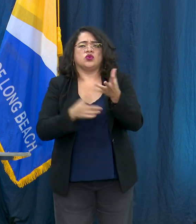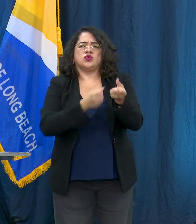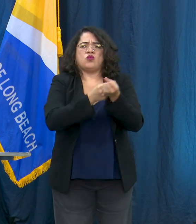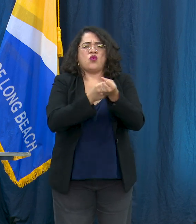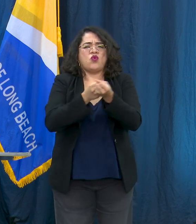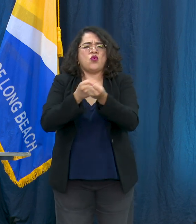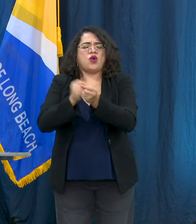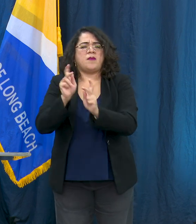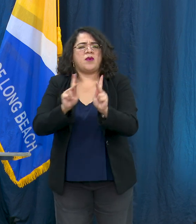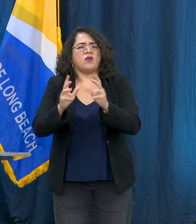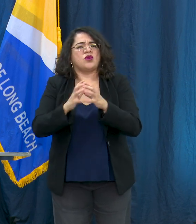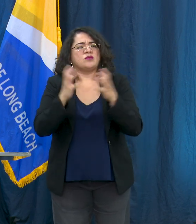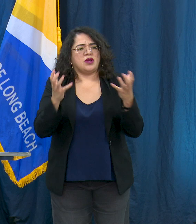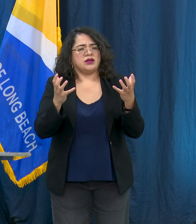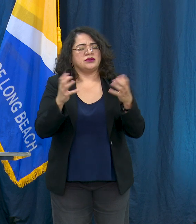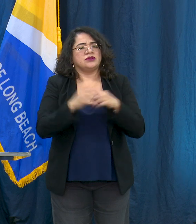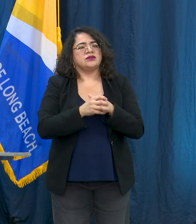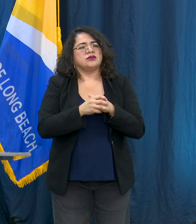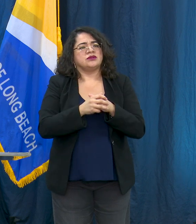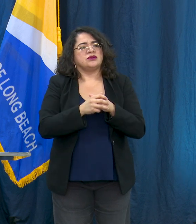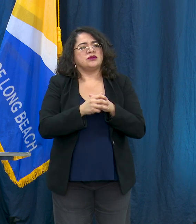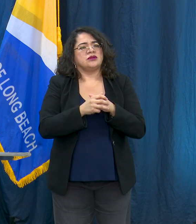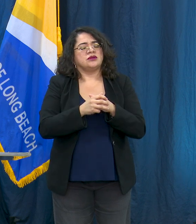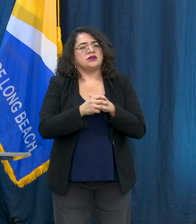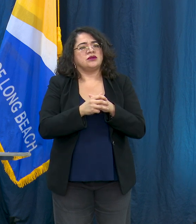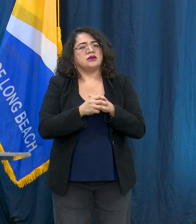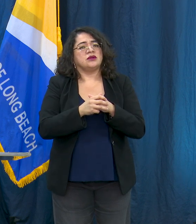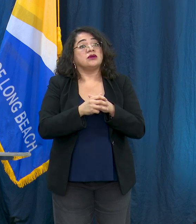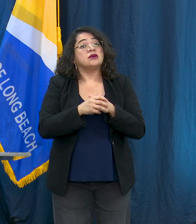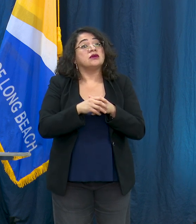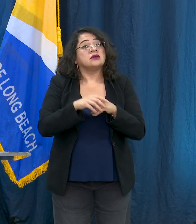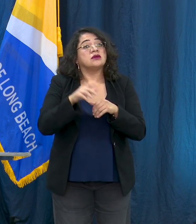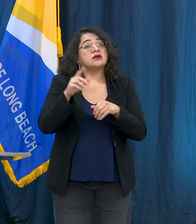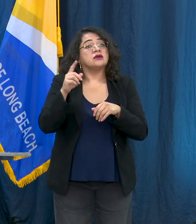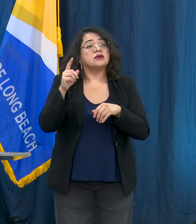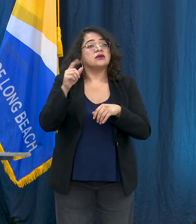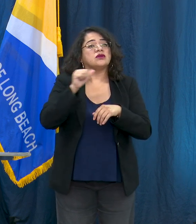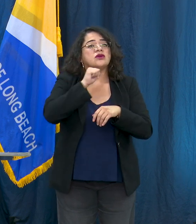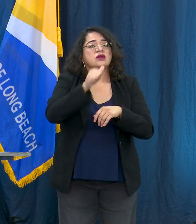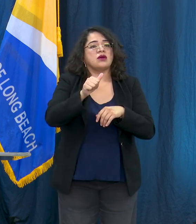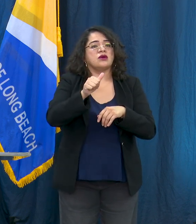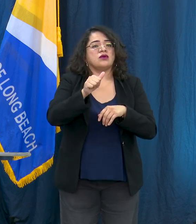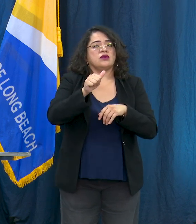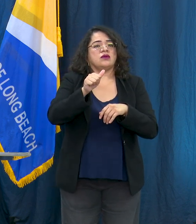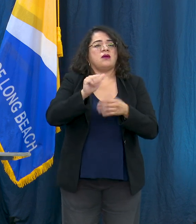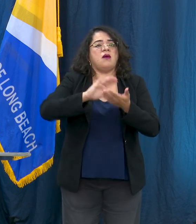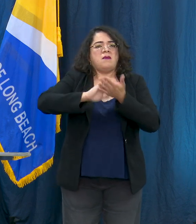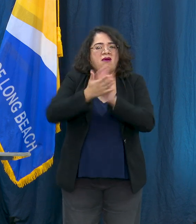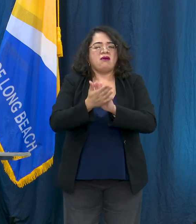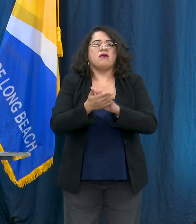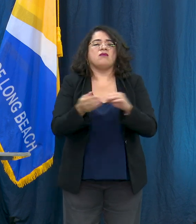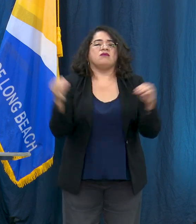as we can so that they do not end up homeless. All right thank you